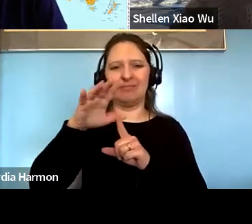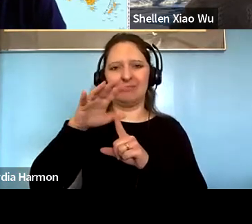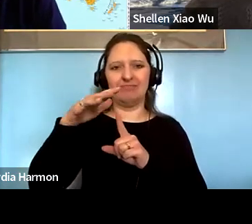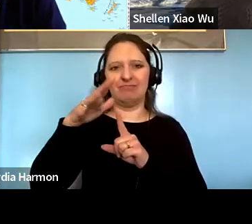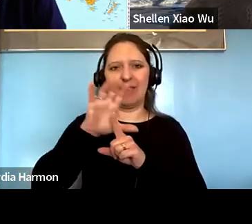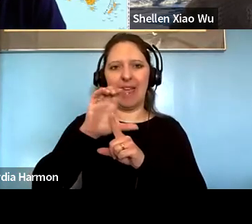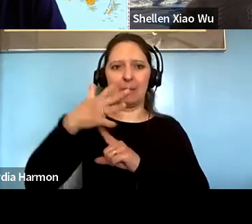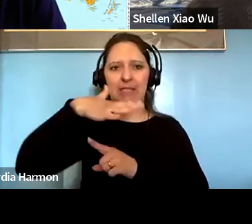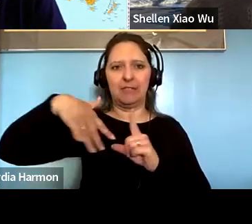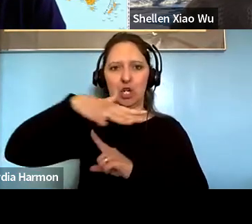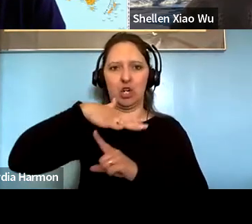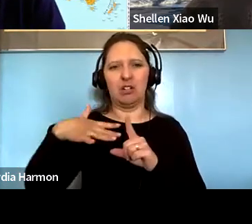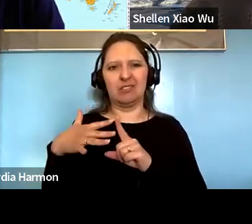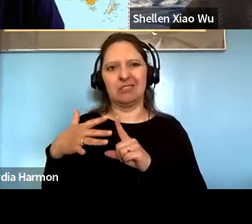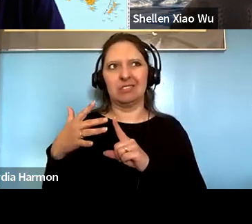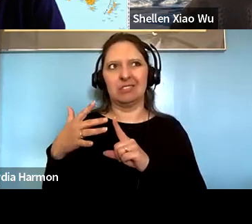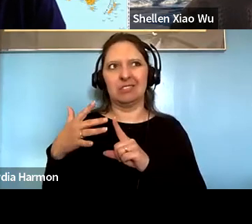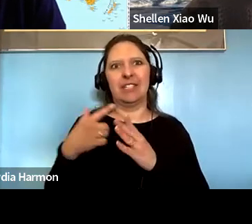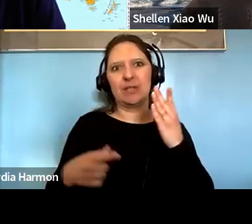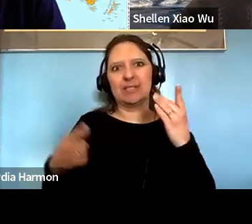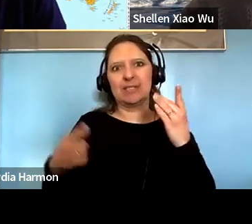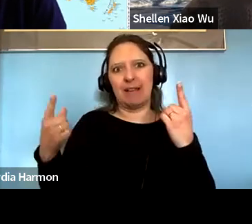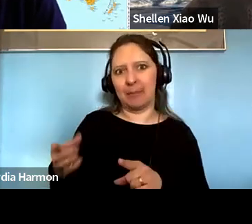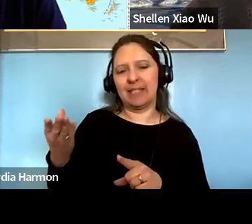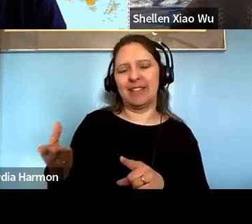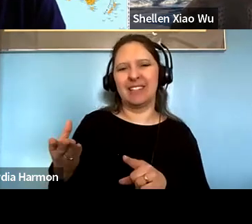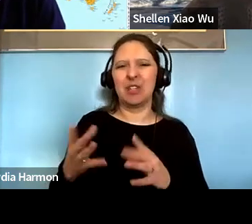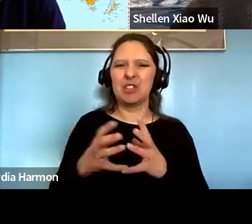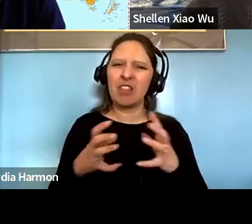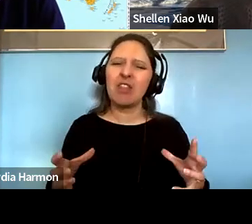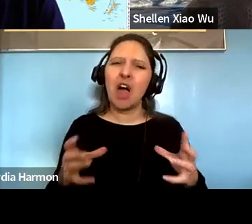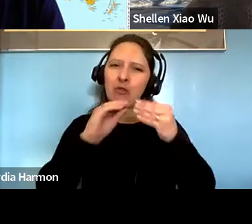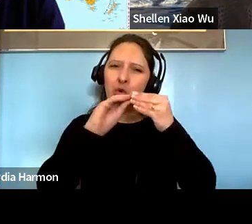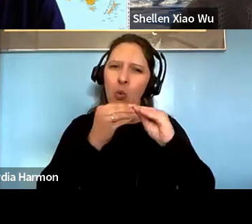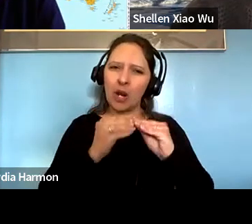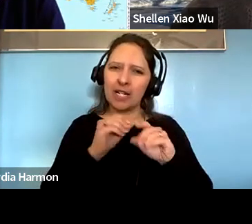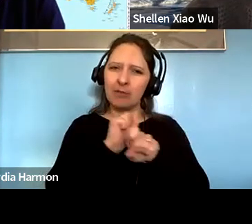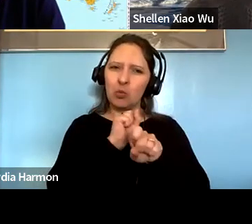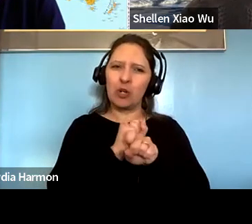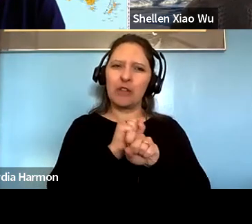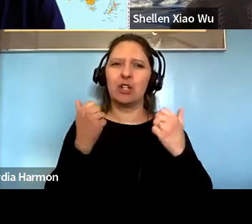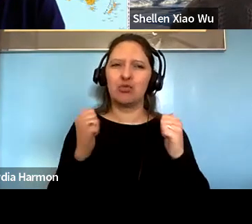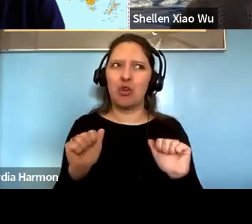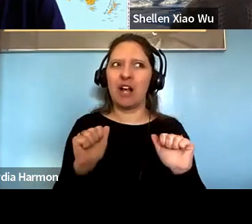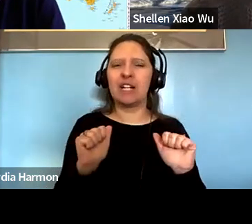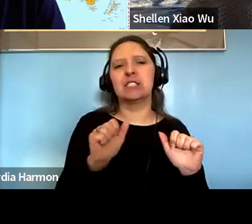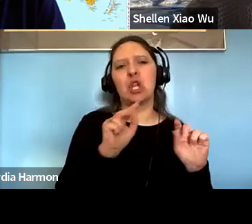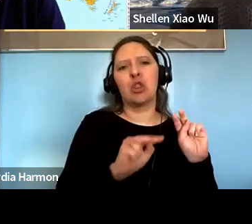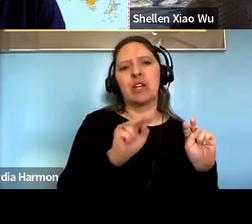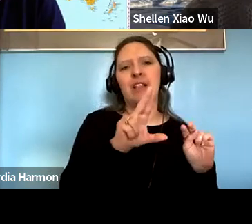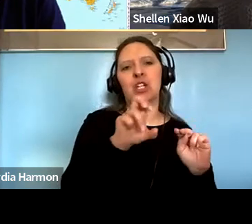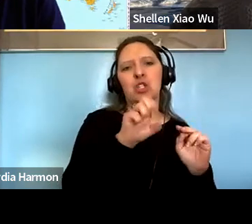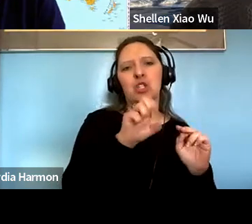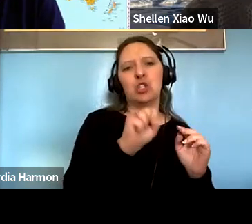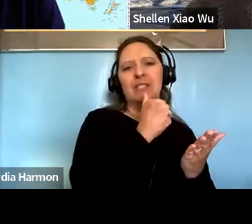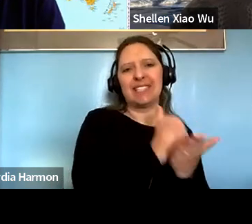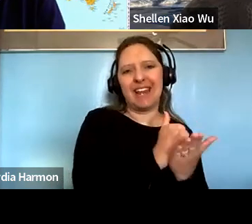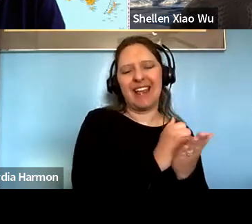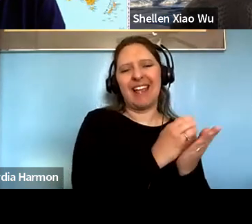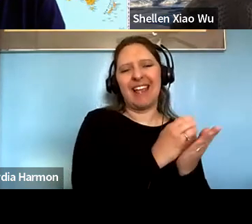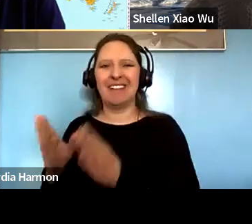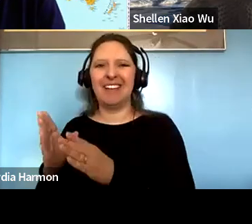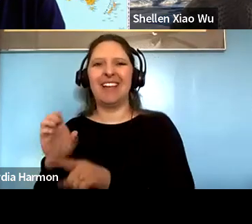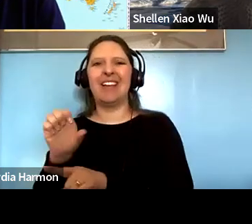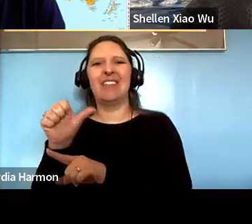Timothy Gill: yeah, but I do think there is there's a lot of interesting kind of quantitative work that tries to look at like USAid and then like policy for scores do they go up or down seems to be some disagreement that.